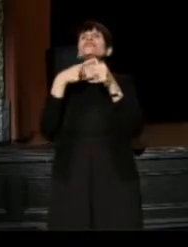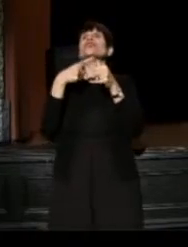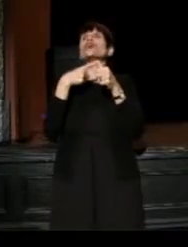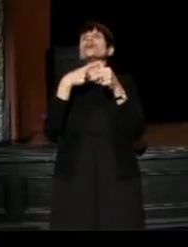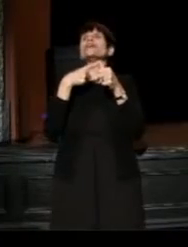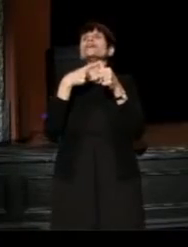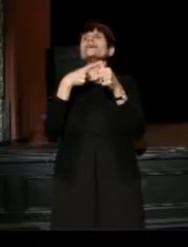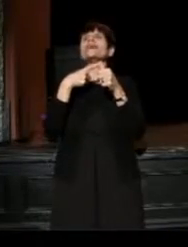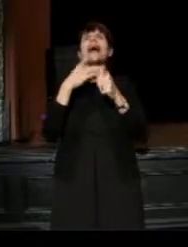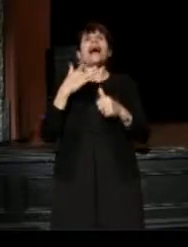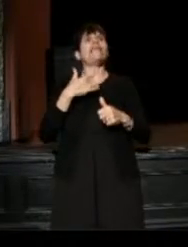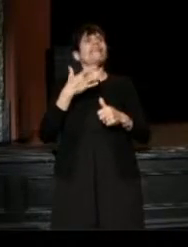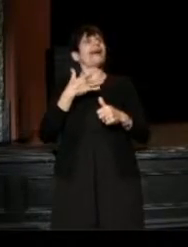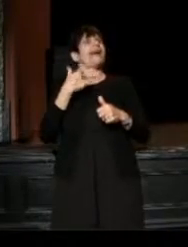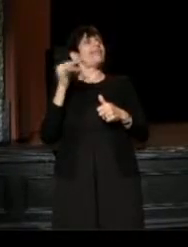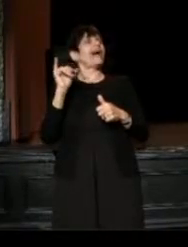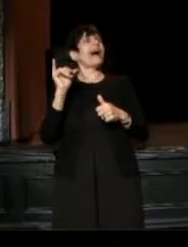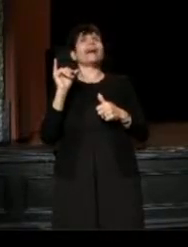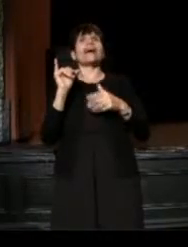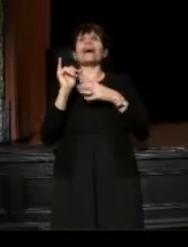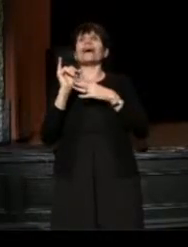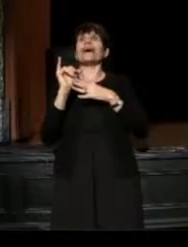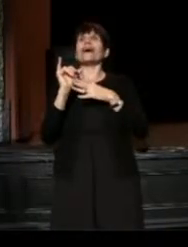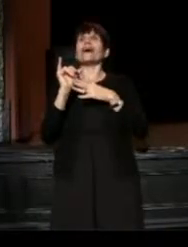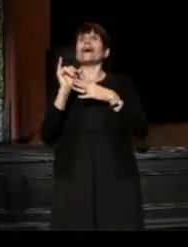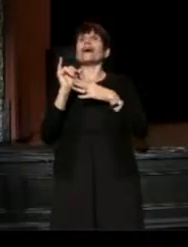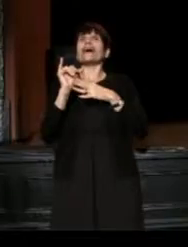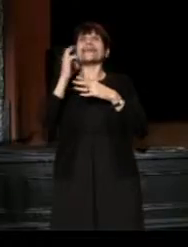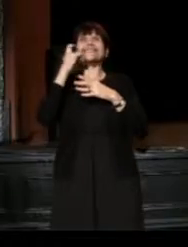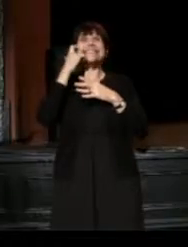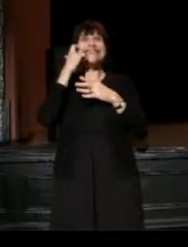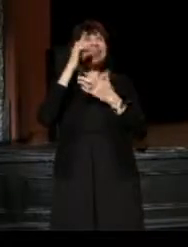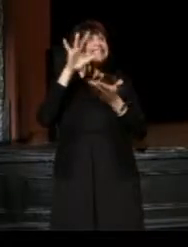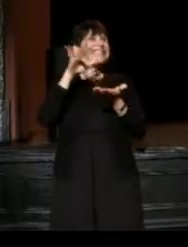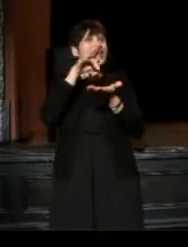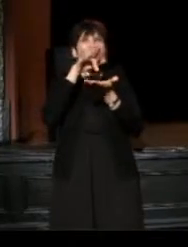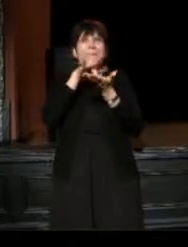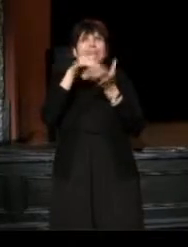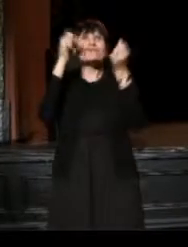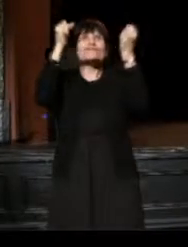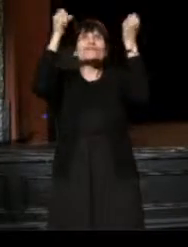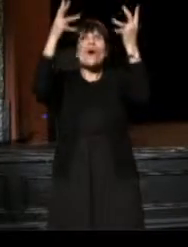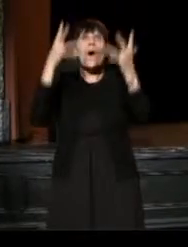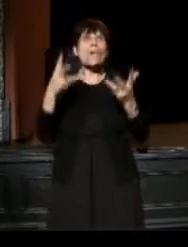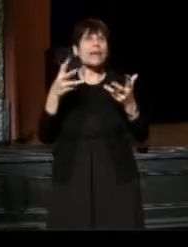I feel like we are in the middle of so many game changes here in Cleveland.